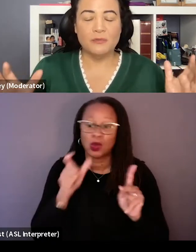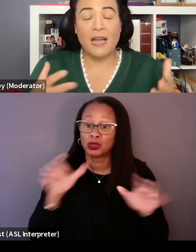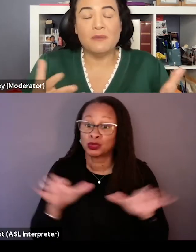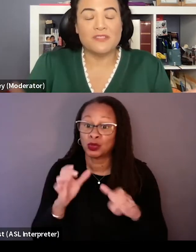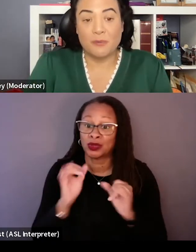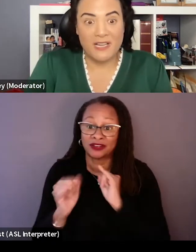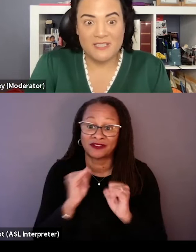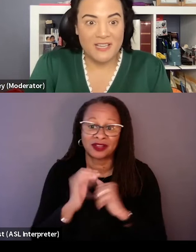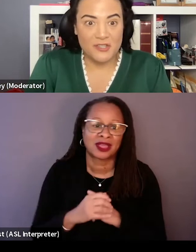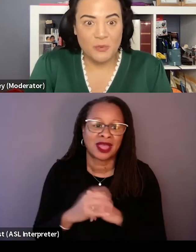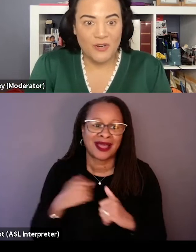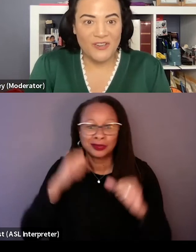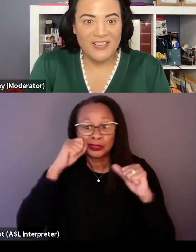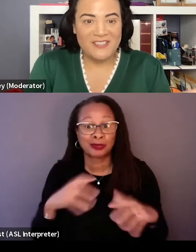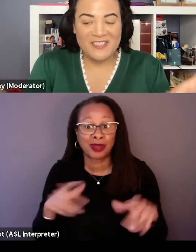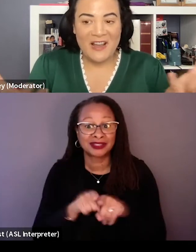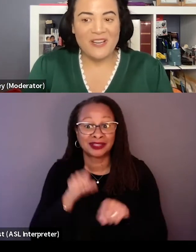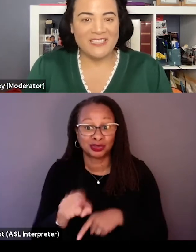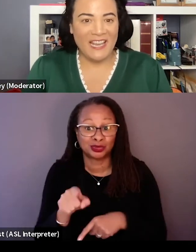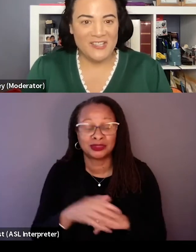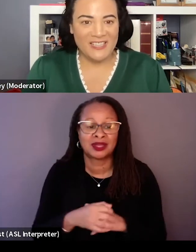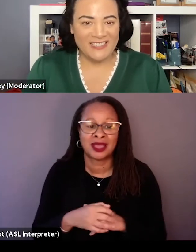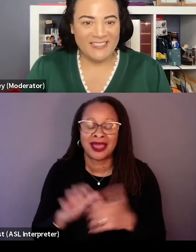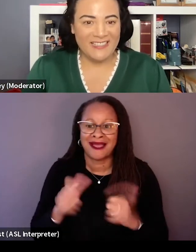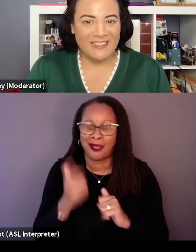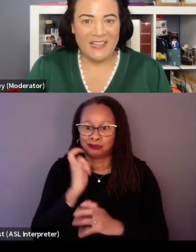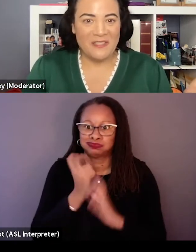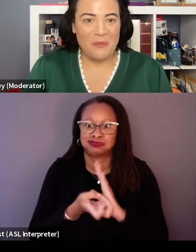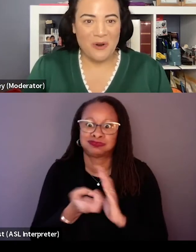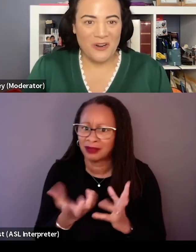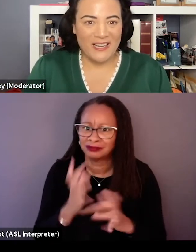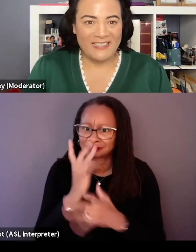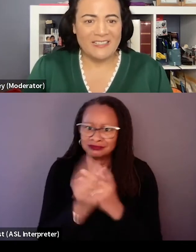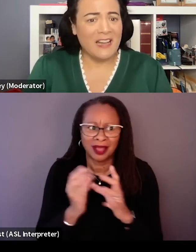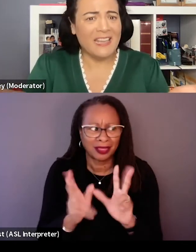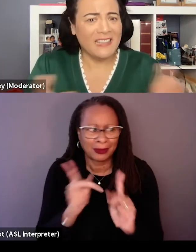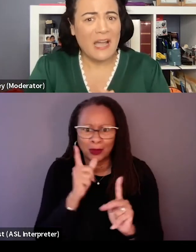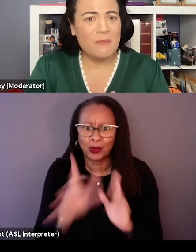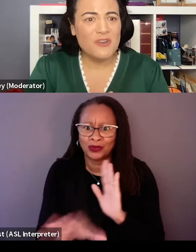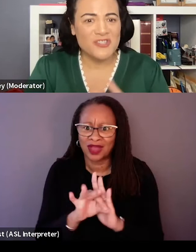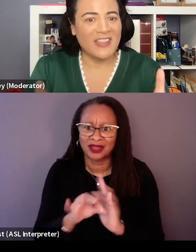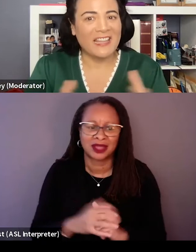I was surprised as you were just how engaging they were and again, like how emotional